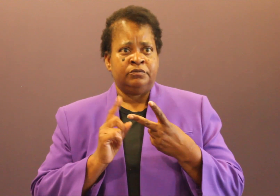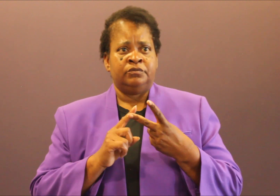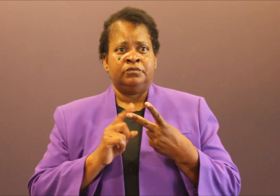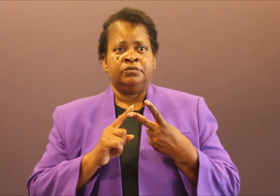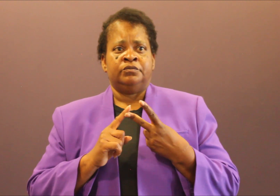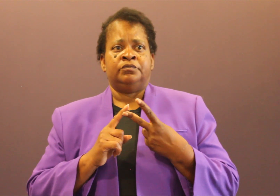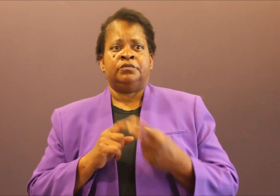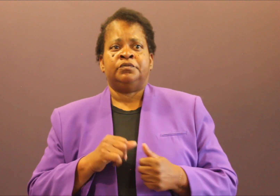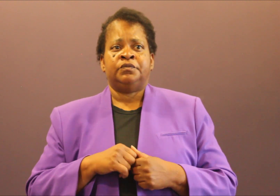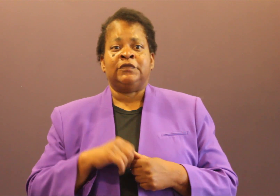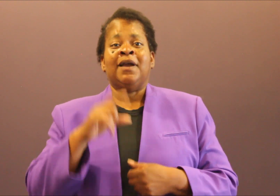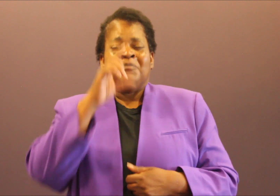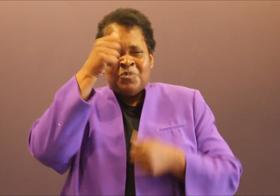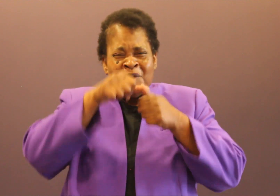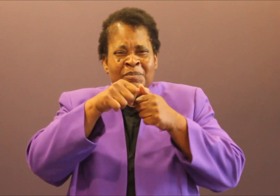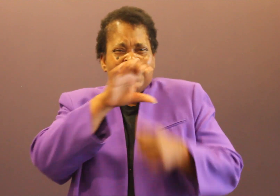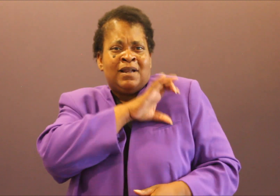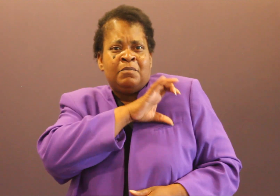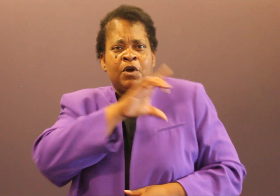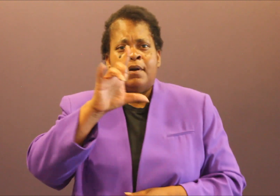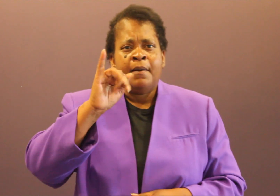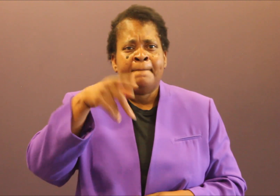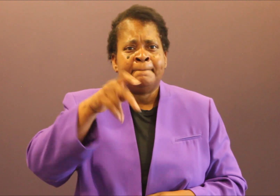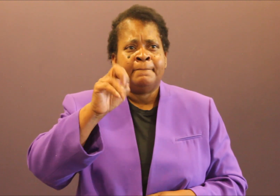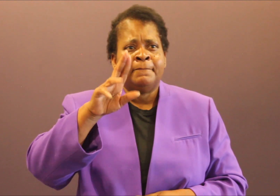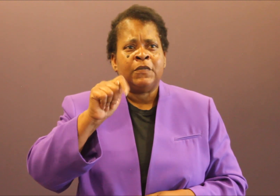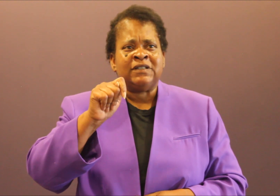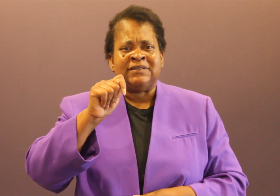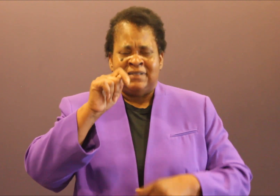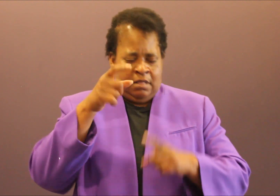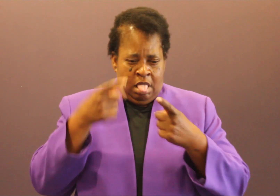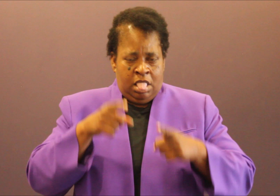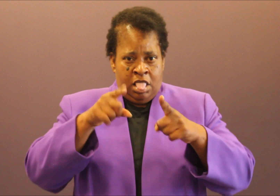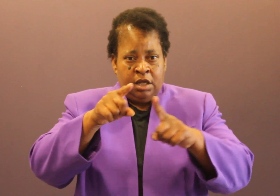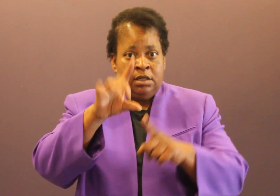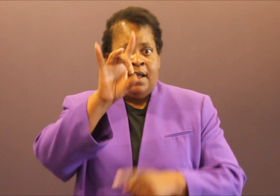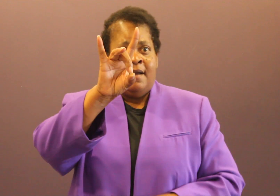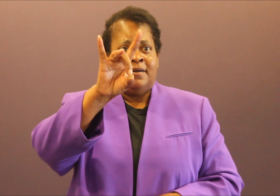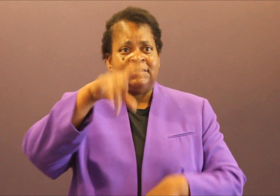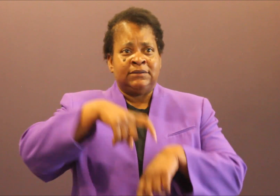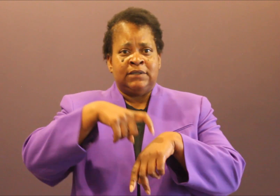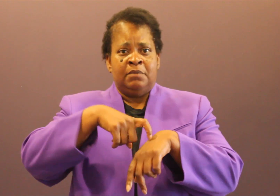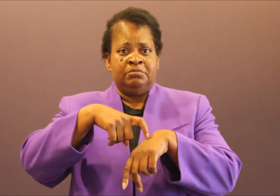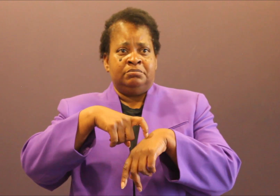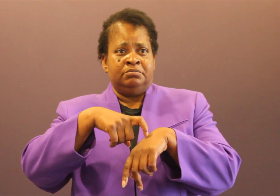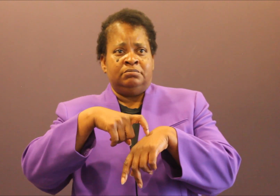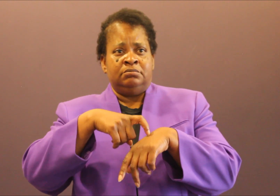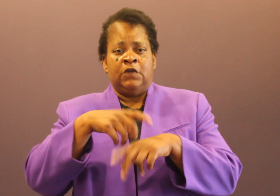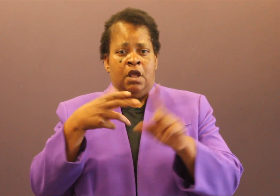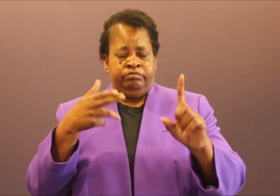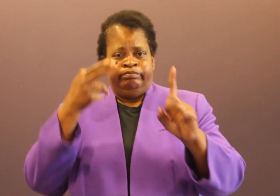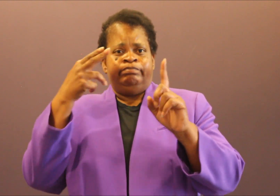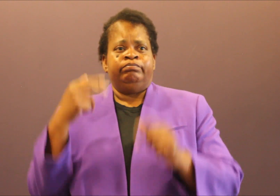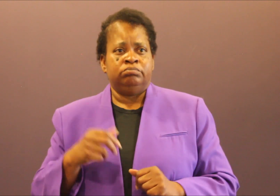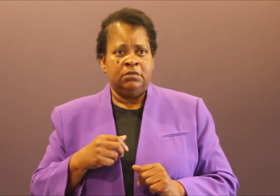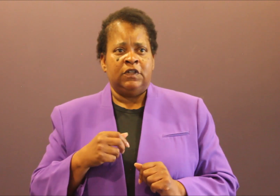such as Lippert who had eight incidences of use of force and suspensions before